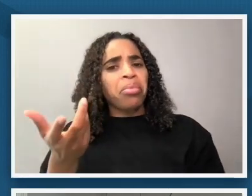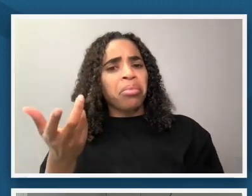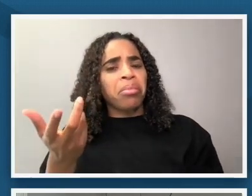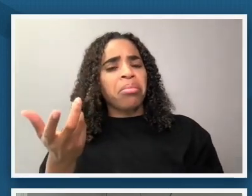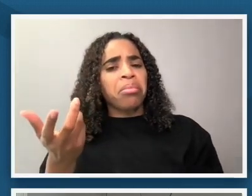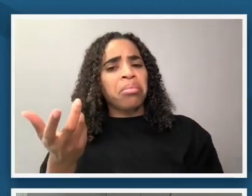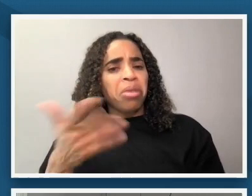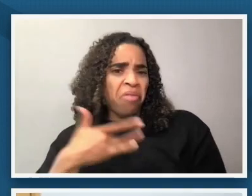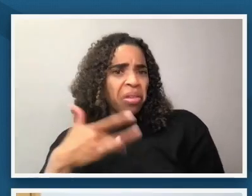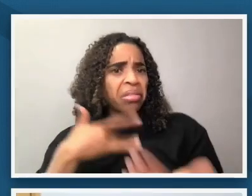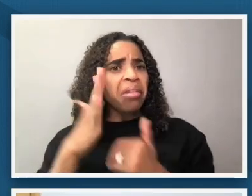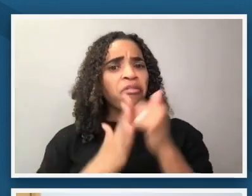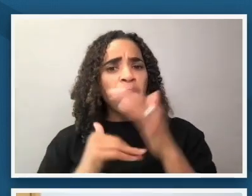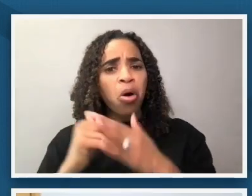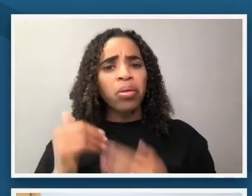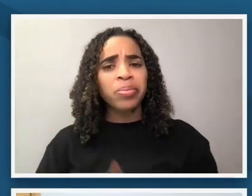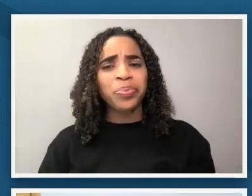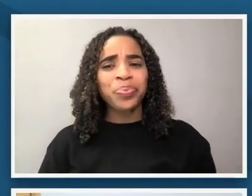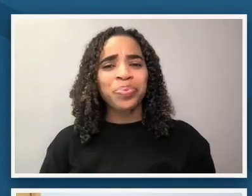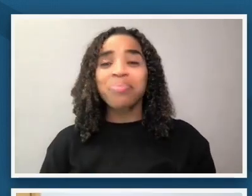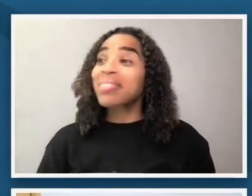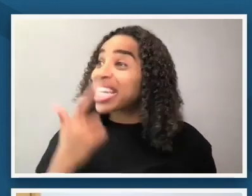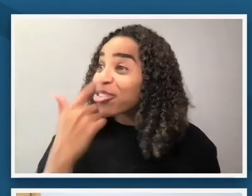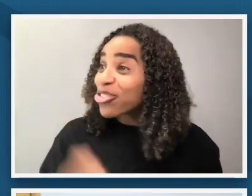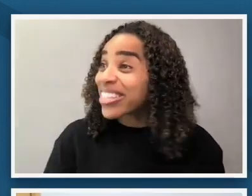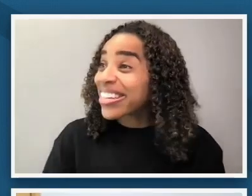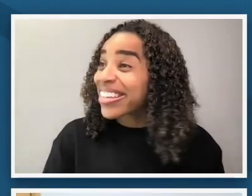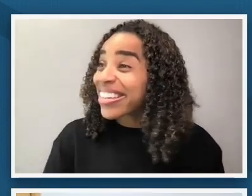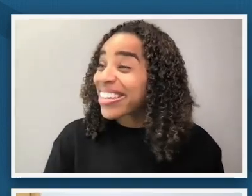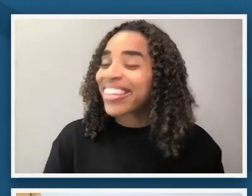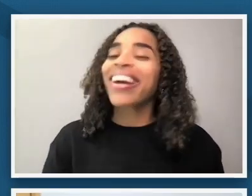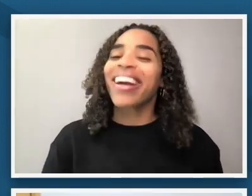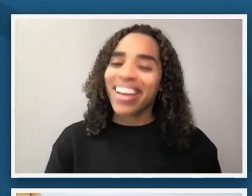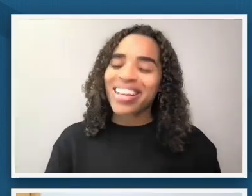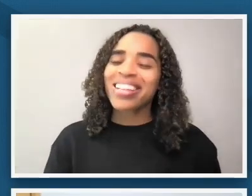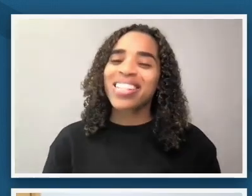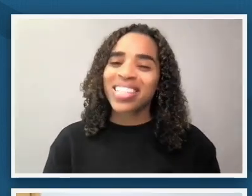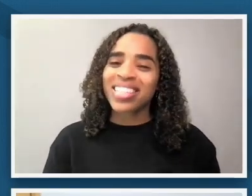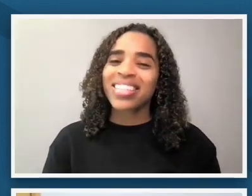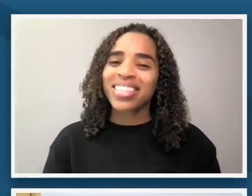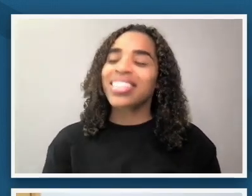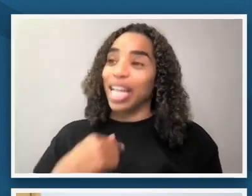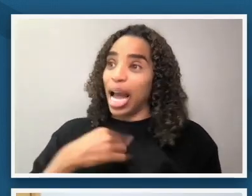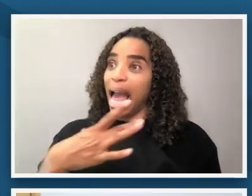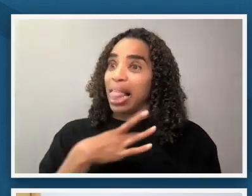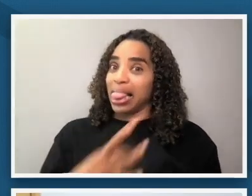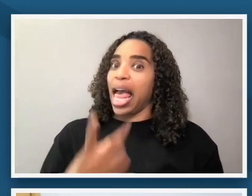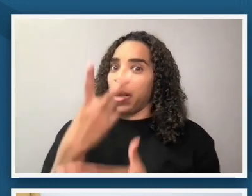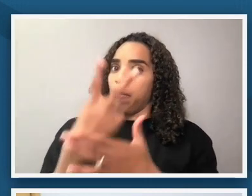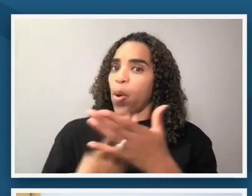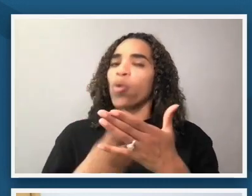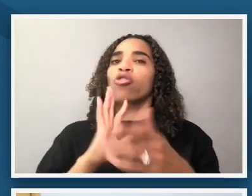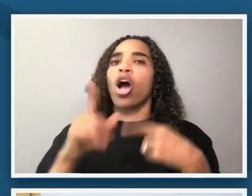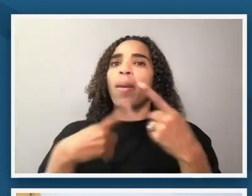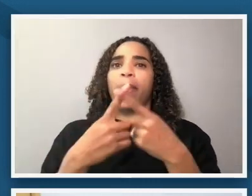hmm that's interesting i i really like how you um both kind of pointed out the